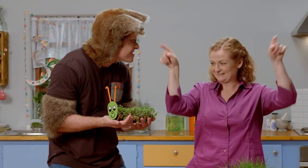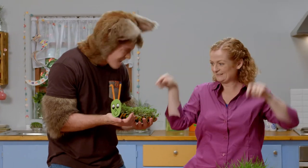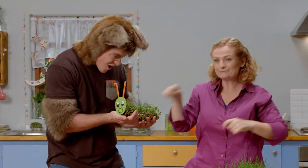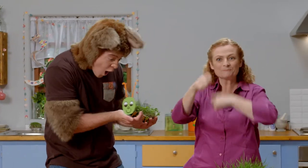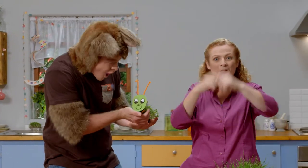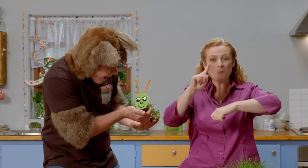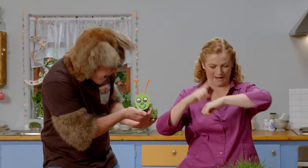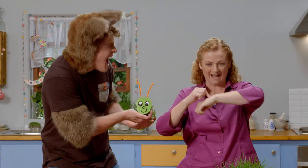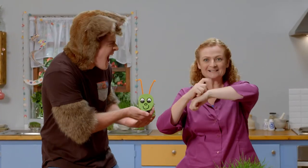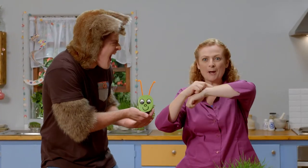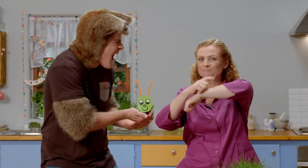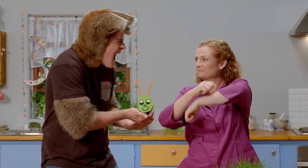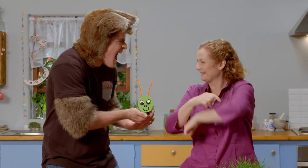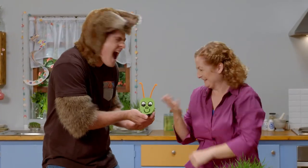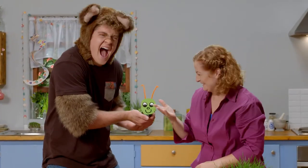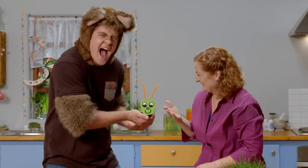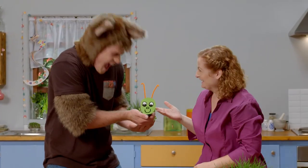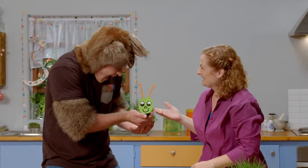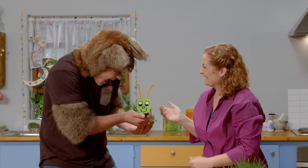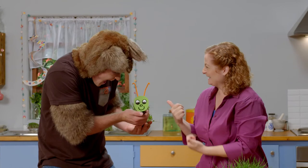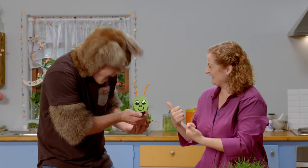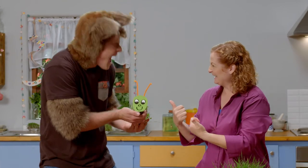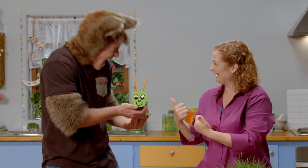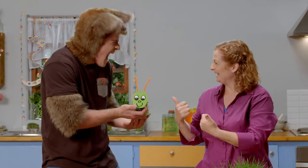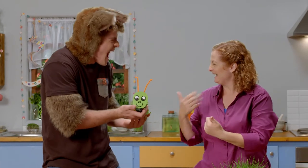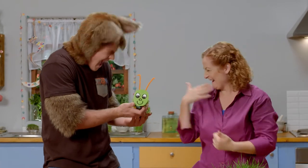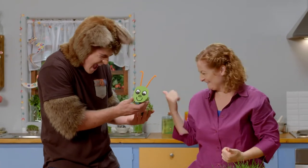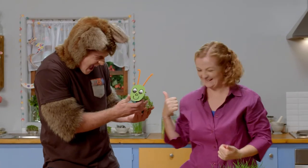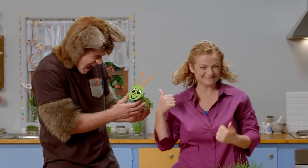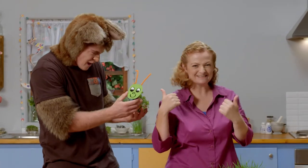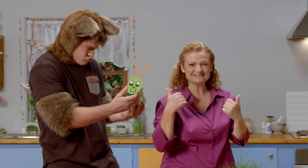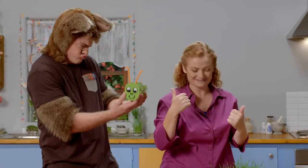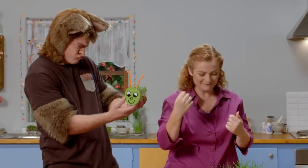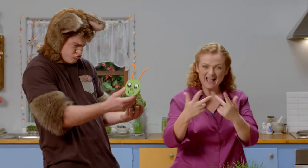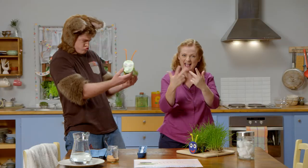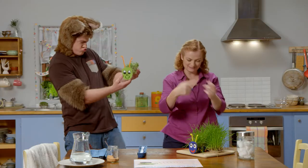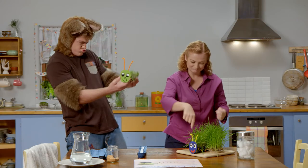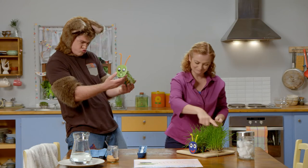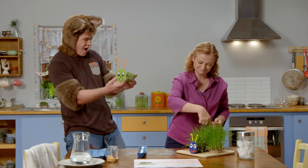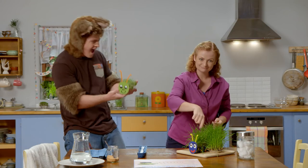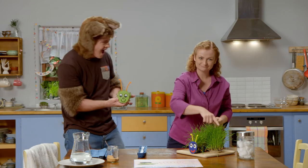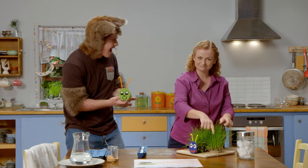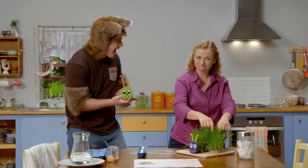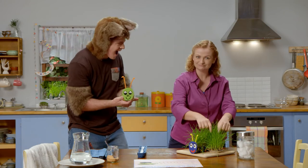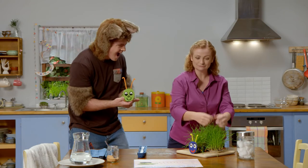to make it look like a caterpillar. It looks great doesn't it? There are other ways that you can grow seeds too.